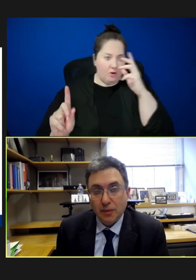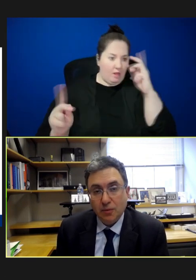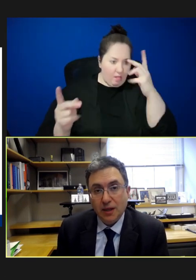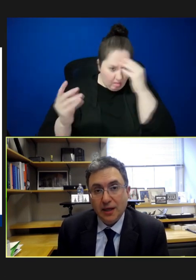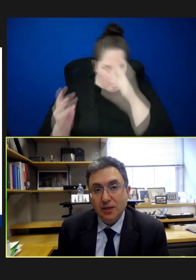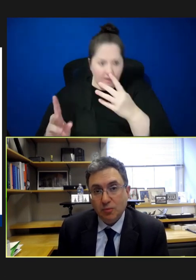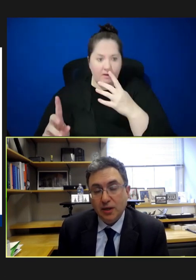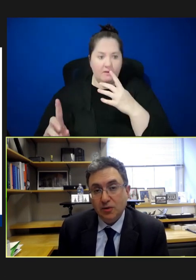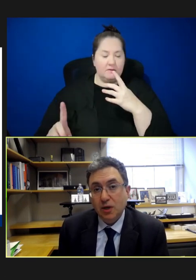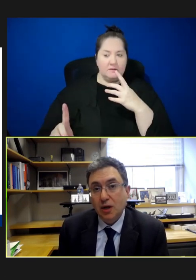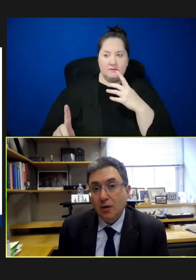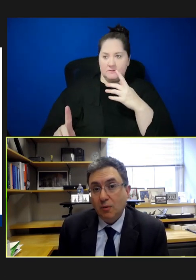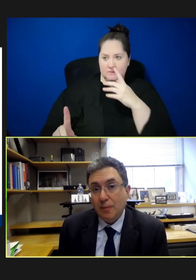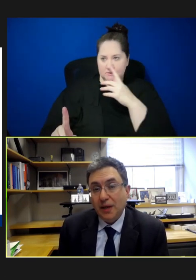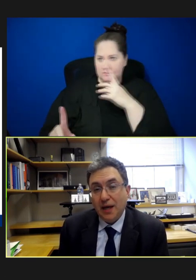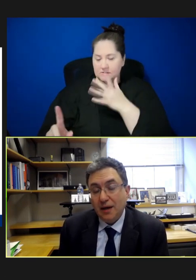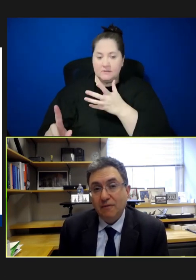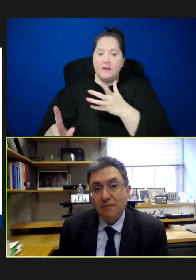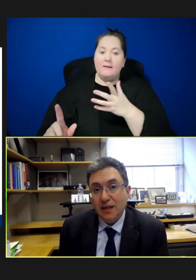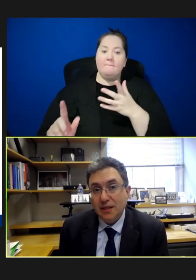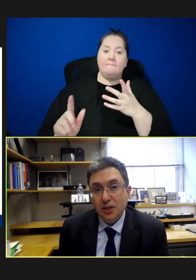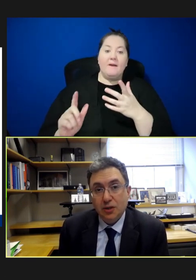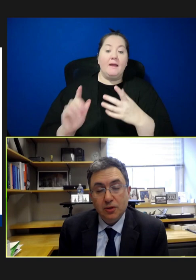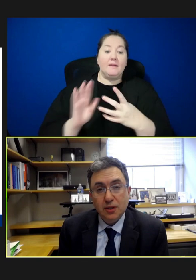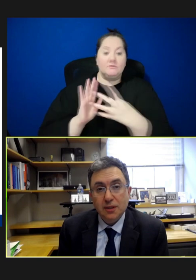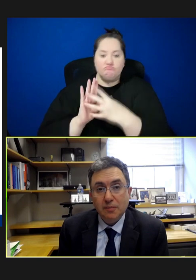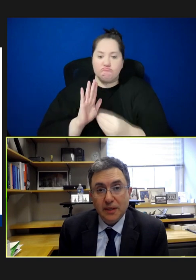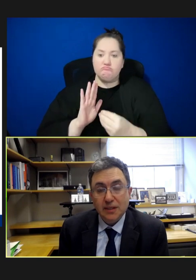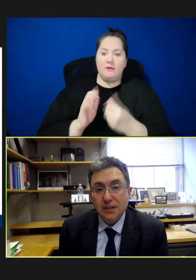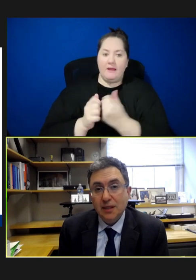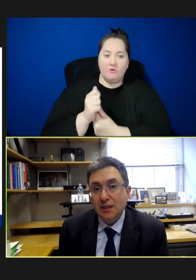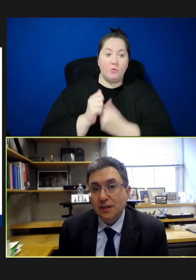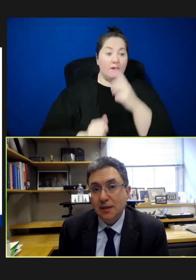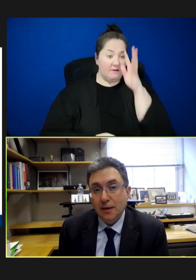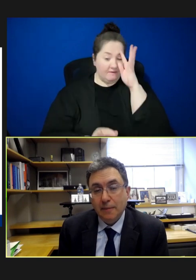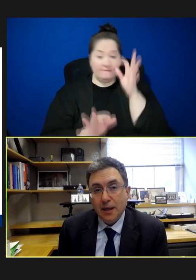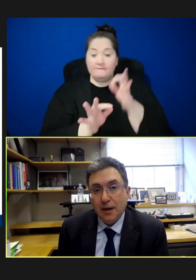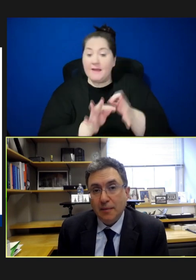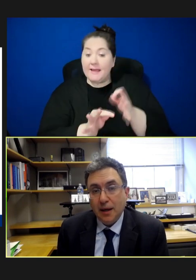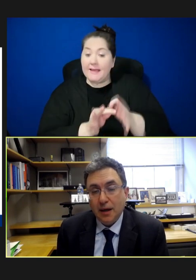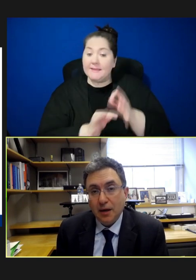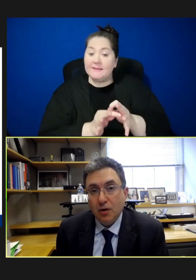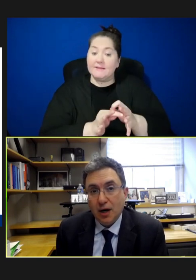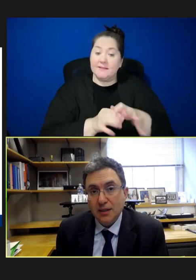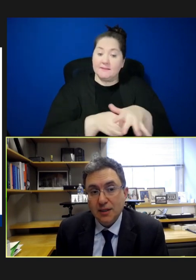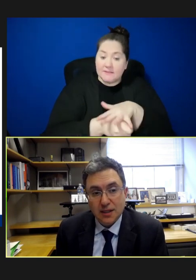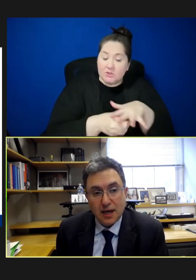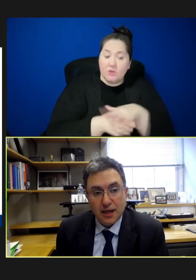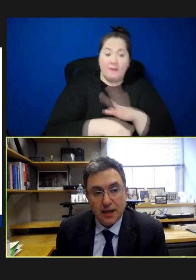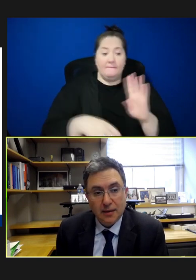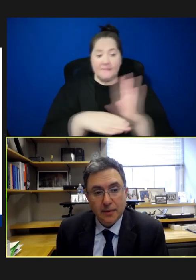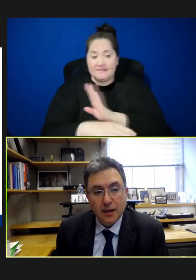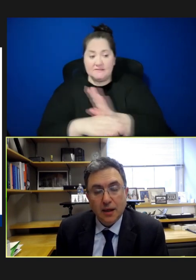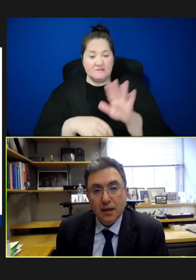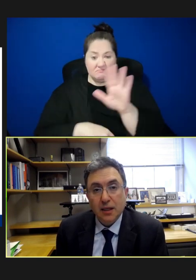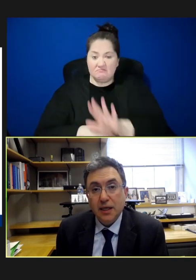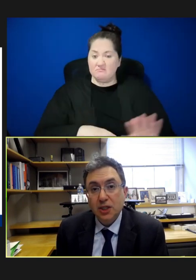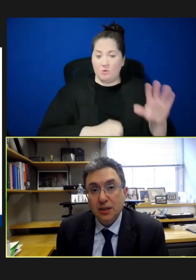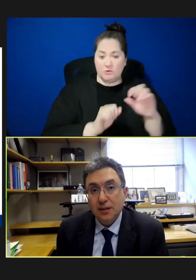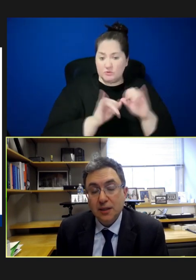But really, it's replicated in faith institutions and businesses and across society. Clinicians,